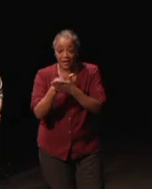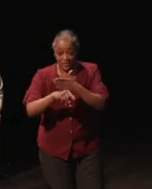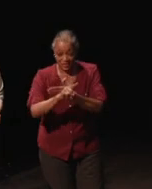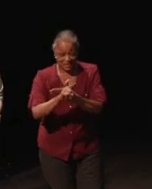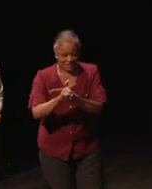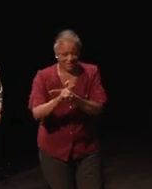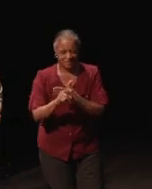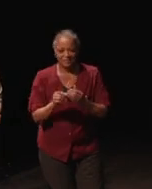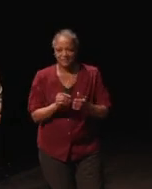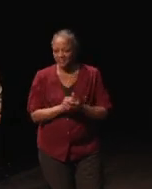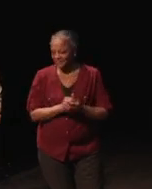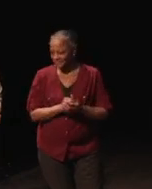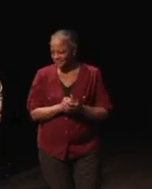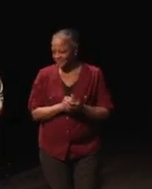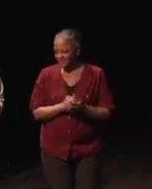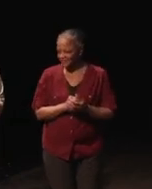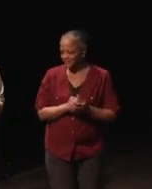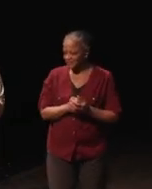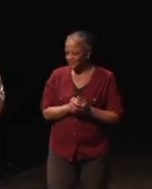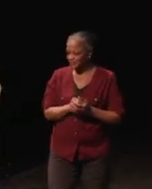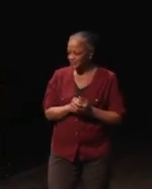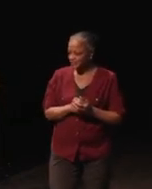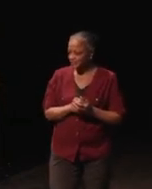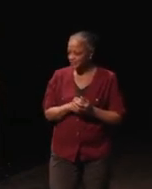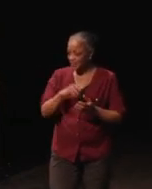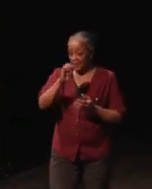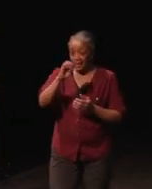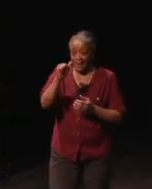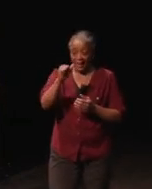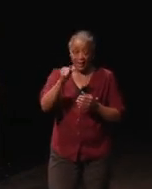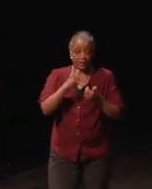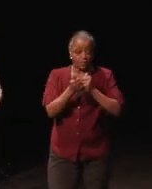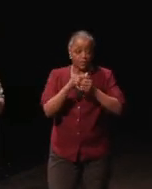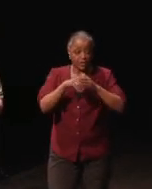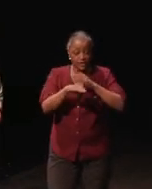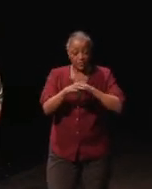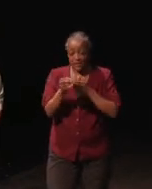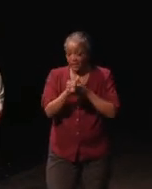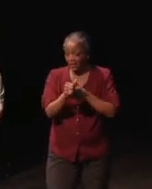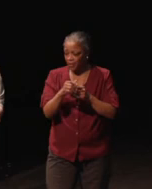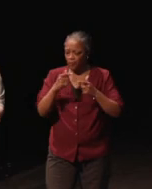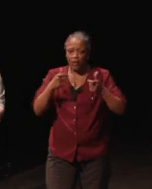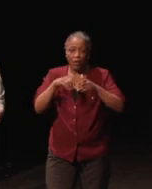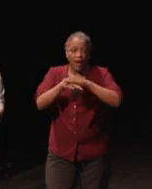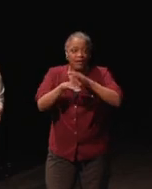So, for EA Sports Accessibility lead, I have greater access to the sports teams.